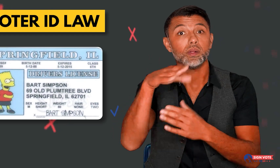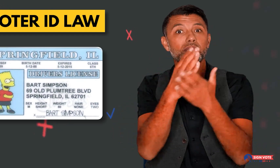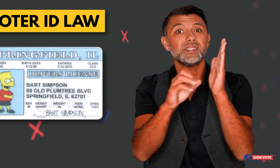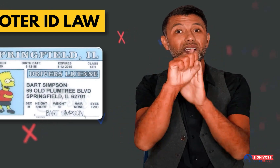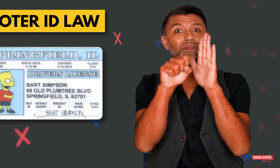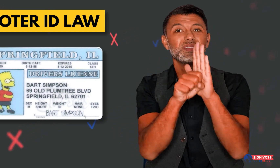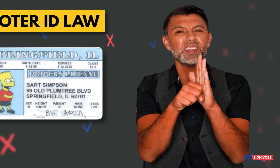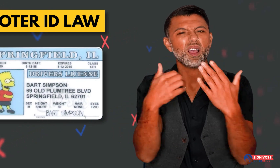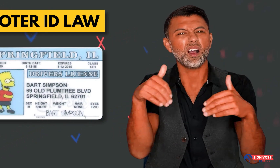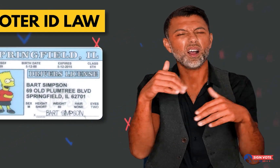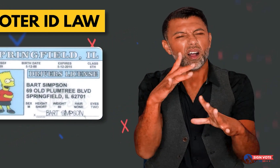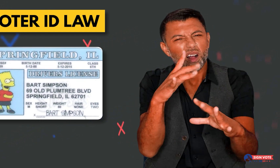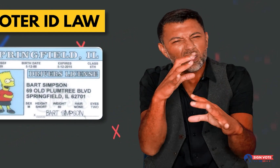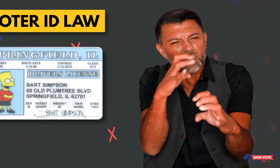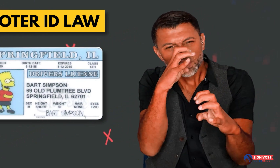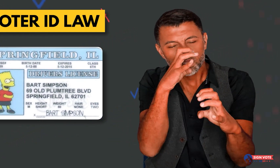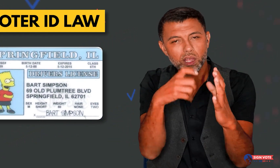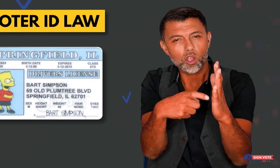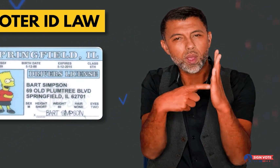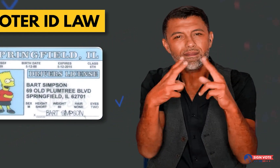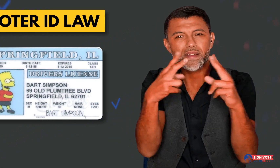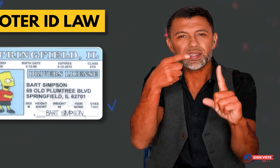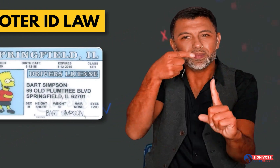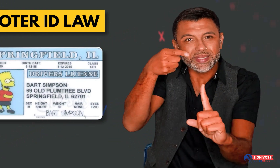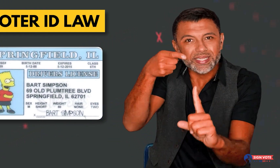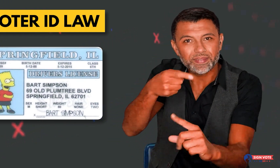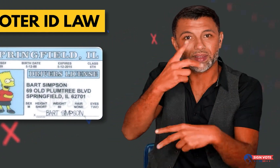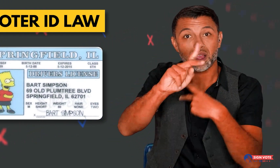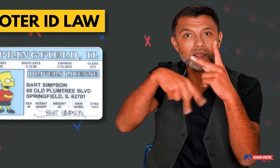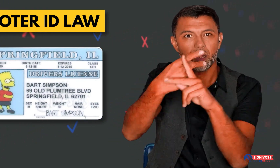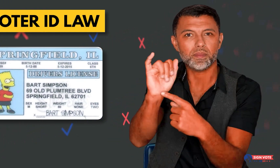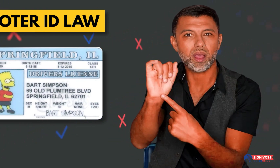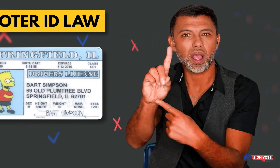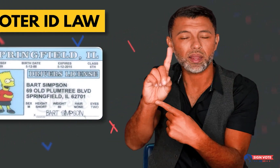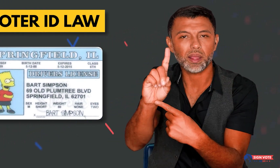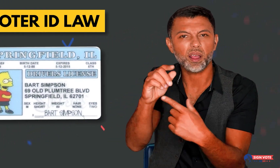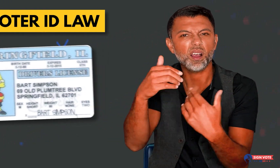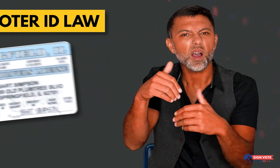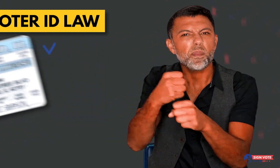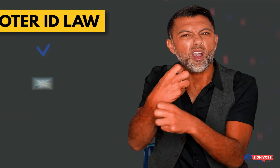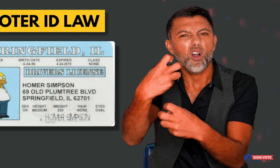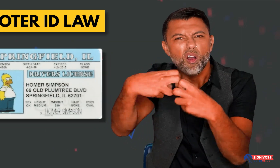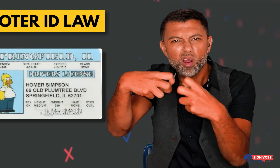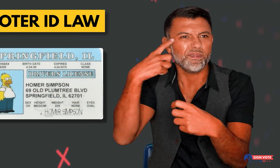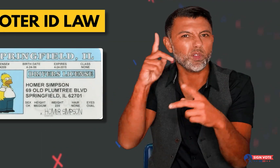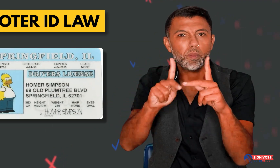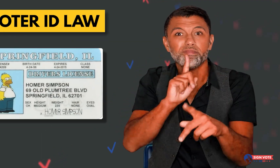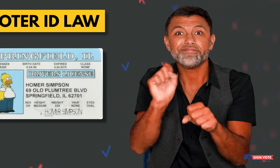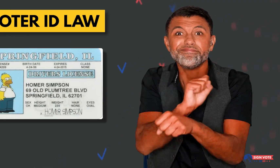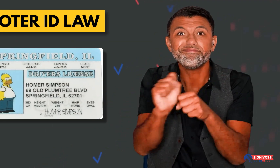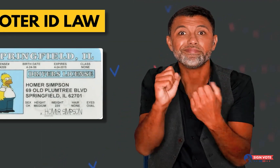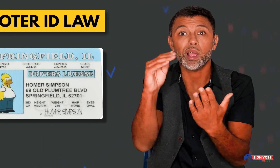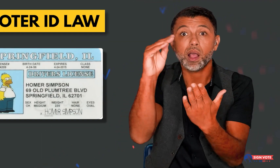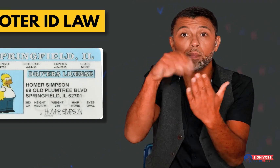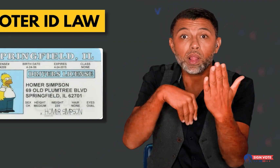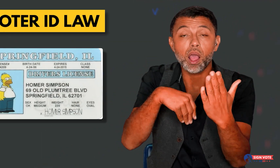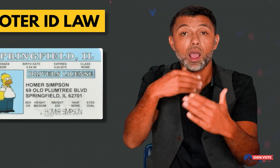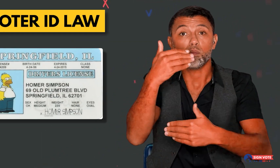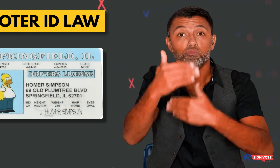Some states are very strict and require specific types of ID, making it harder for people to fill out,